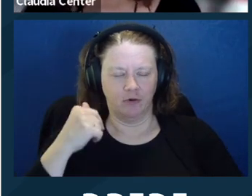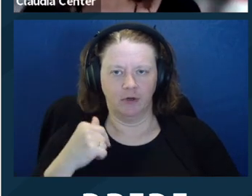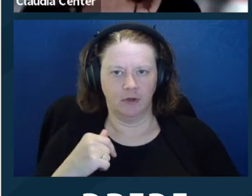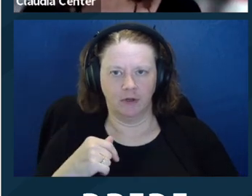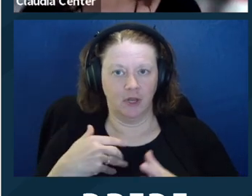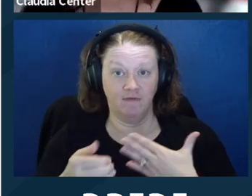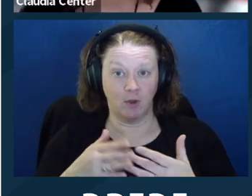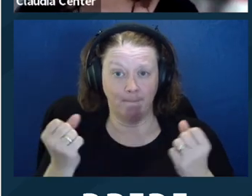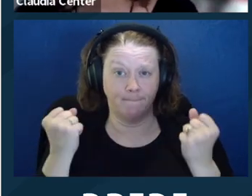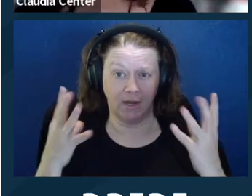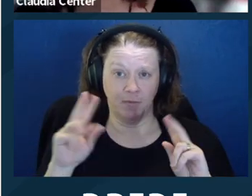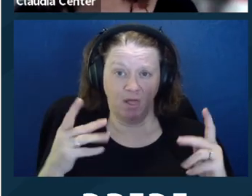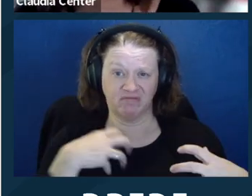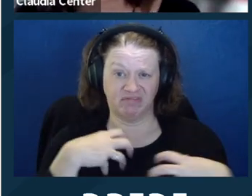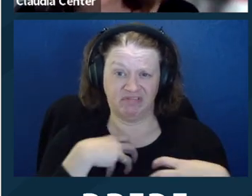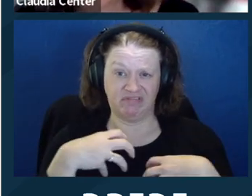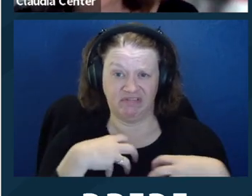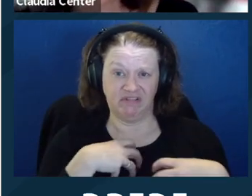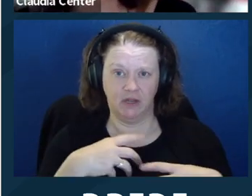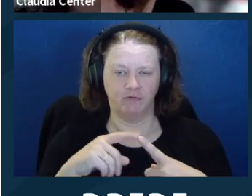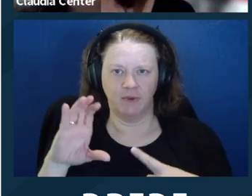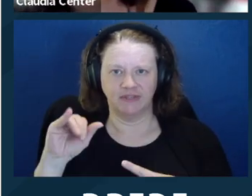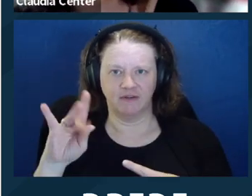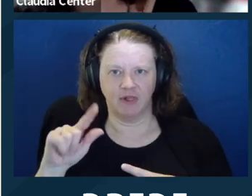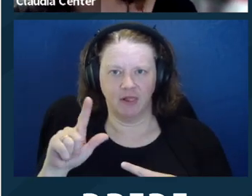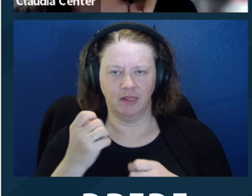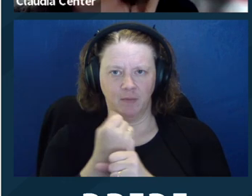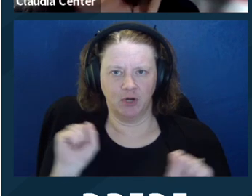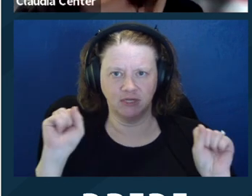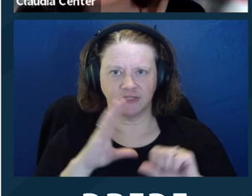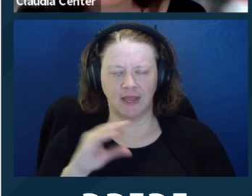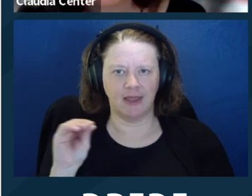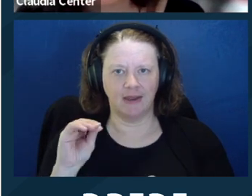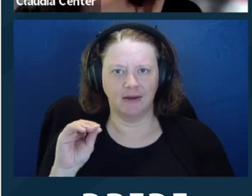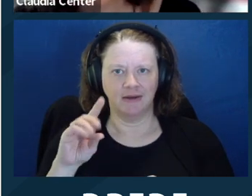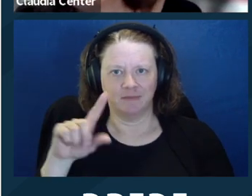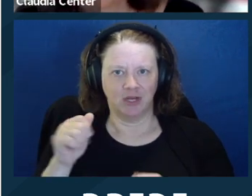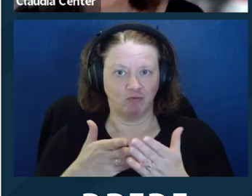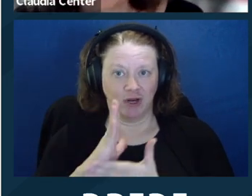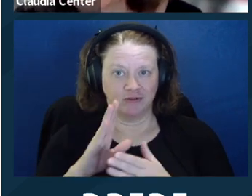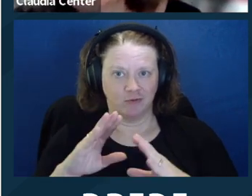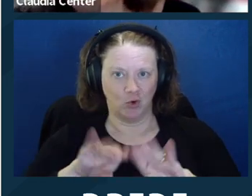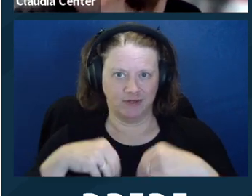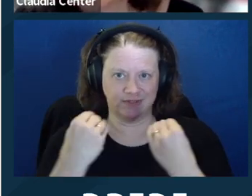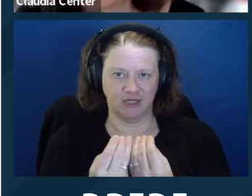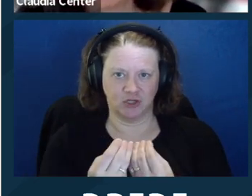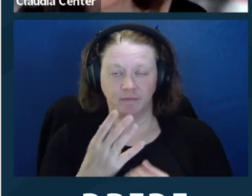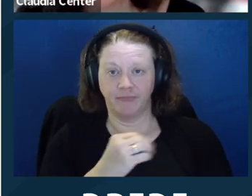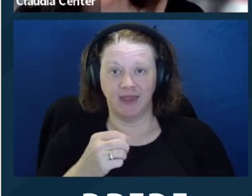courts have been adopted in California in the face of great opposition from civil liberties